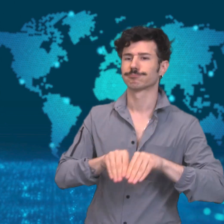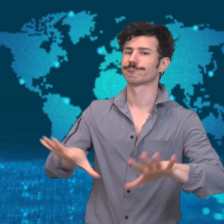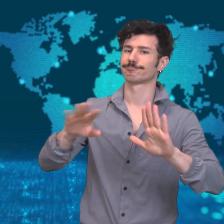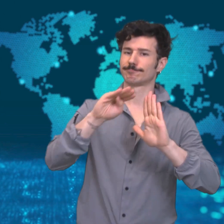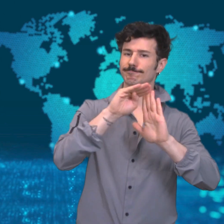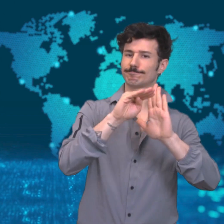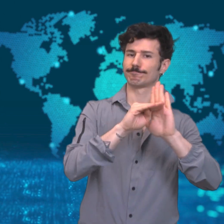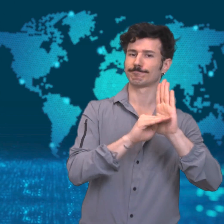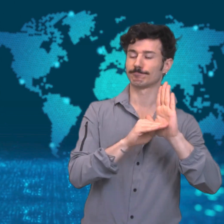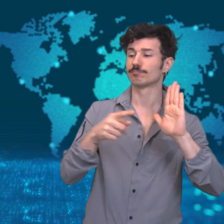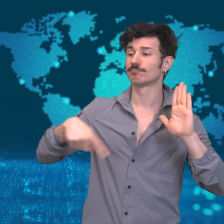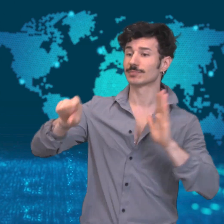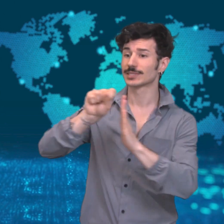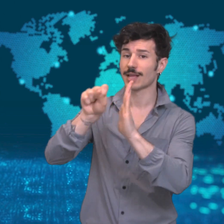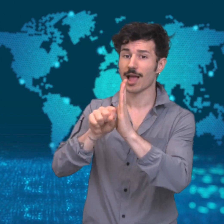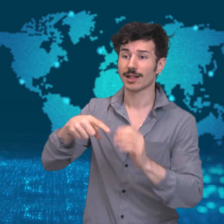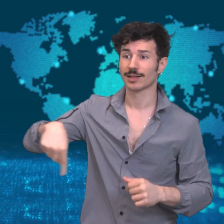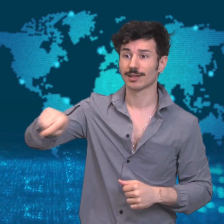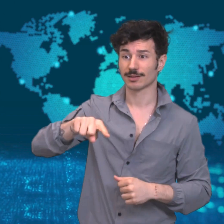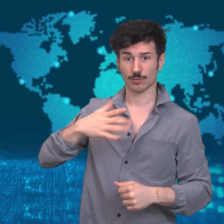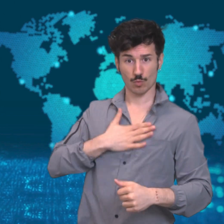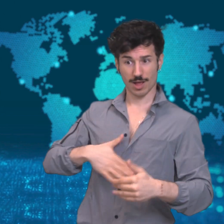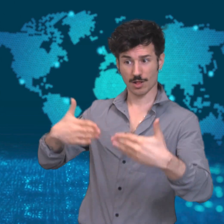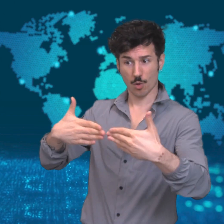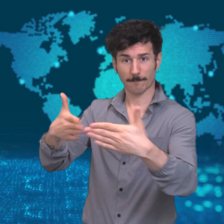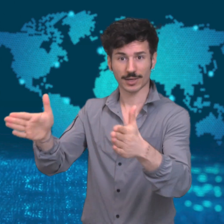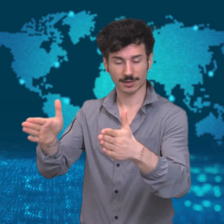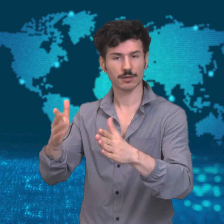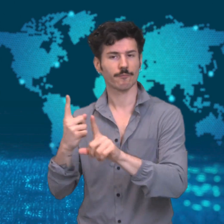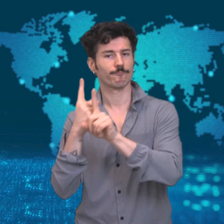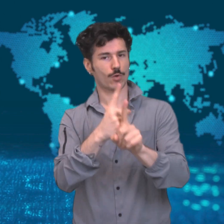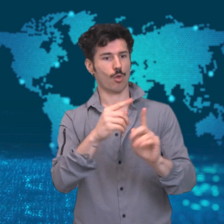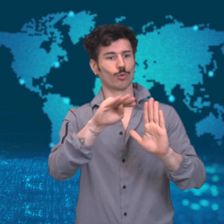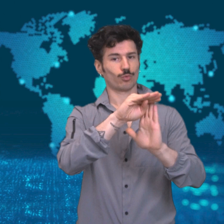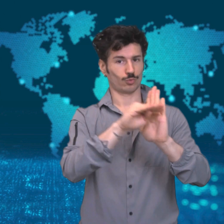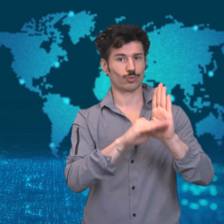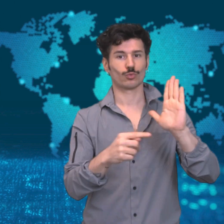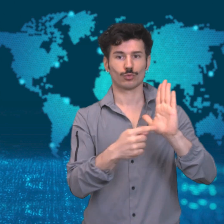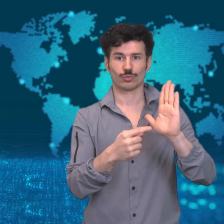lockdown. The White House announced guidelines for